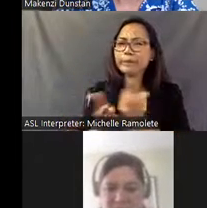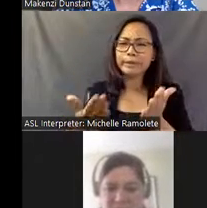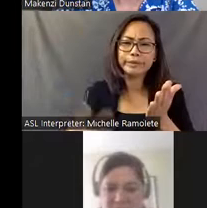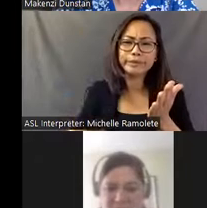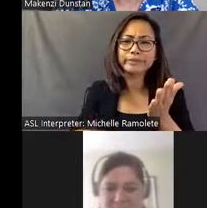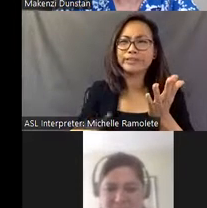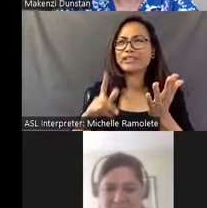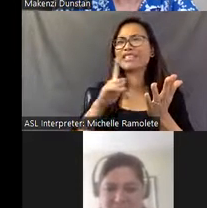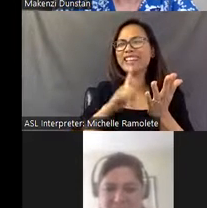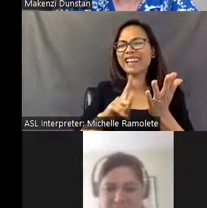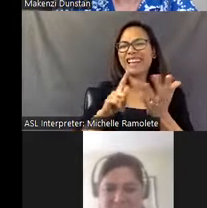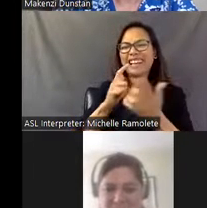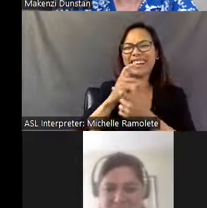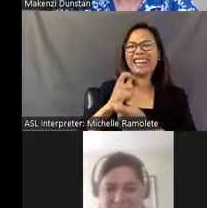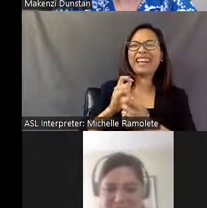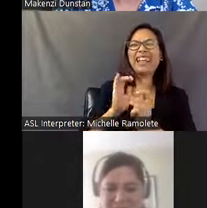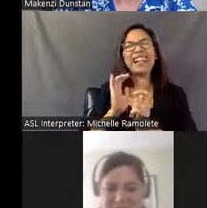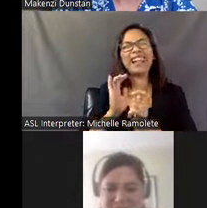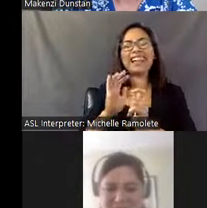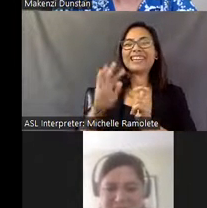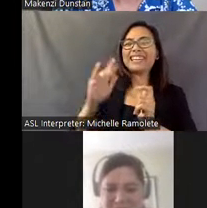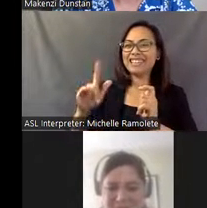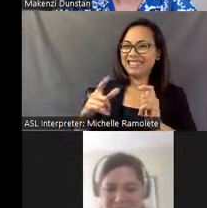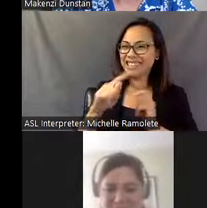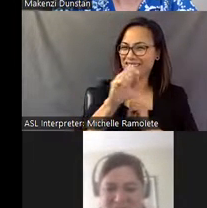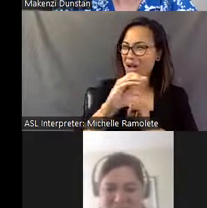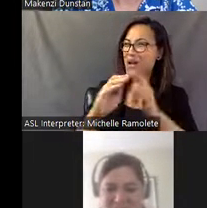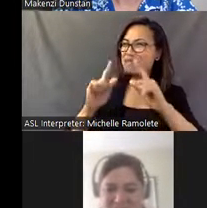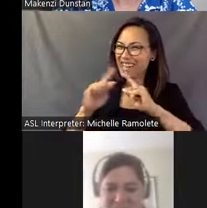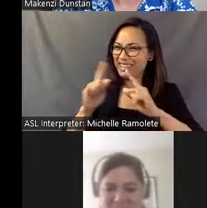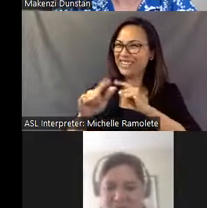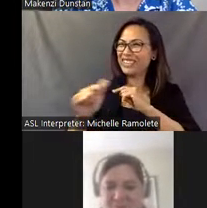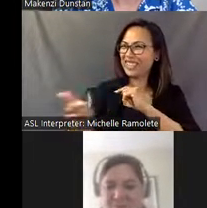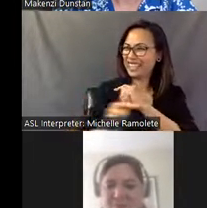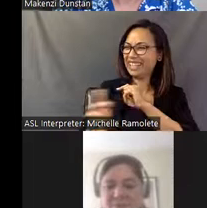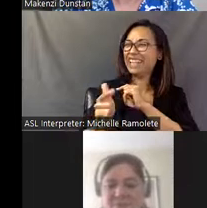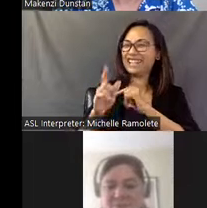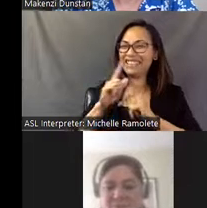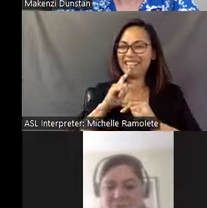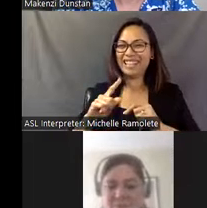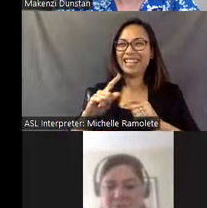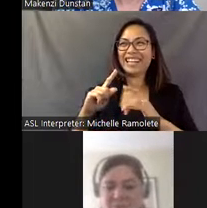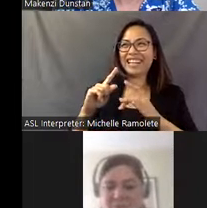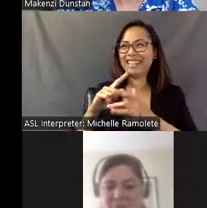What Tom did was pretty much interviewed, you know, it's just a direct interview with